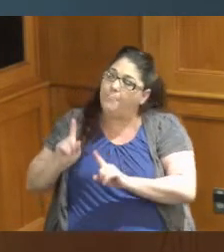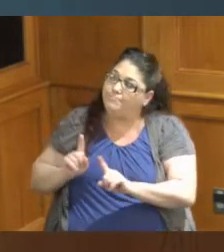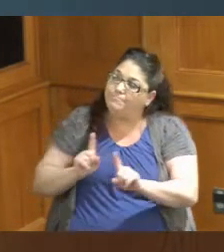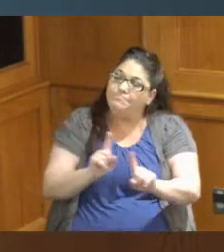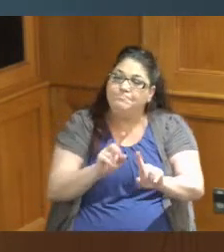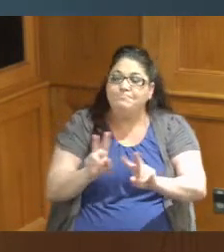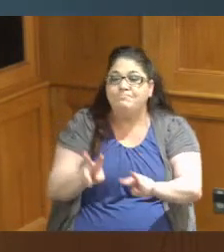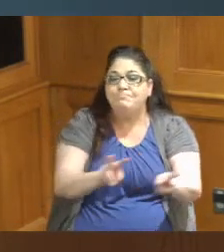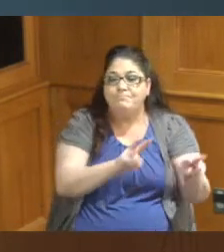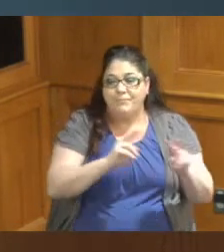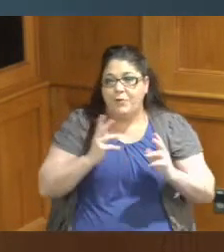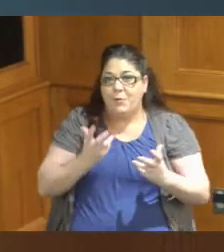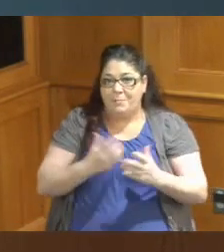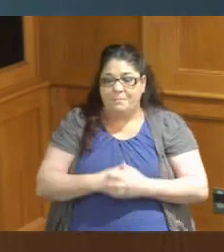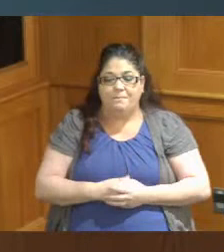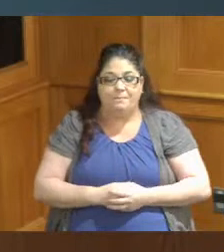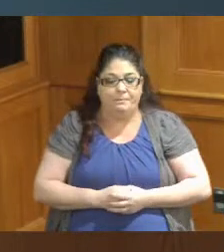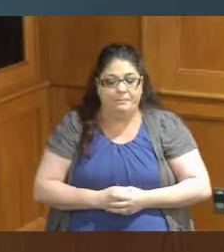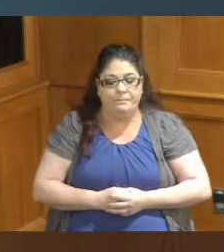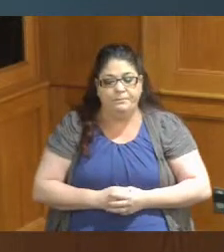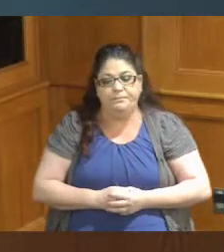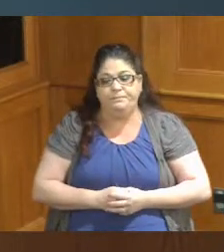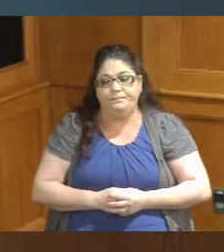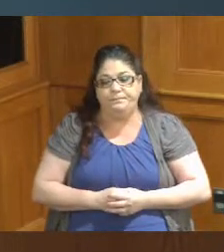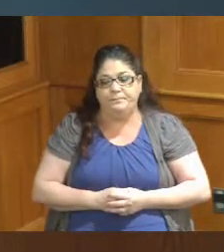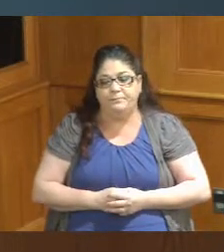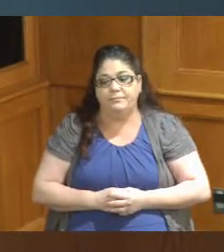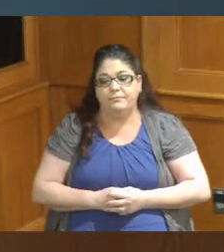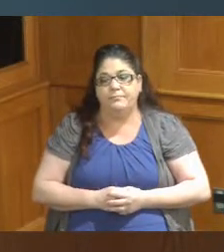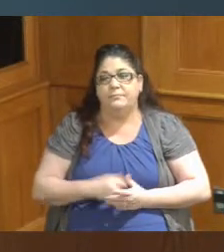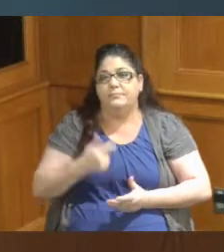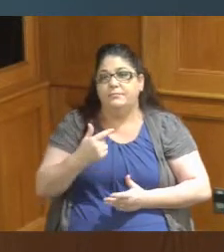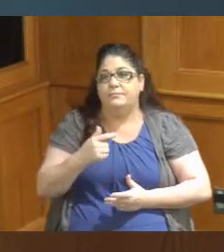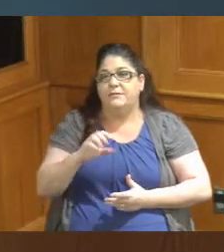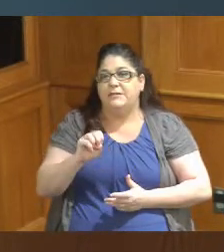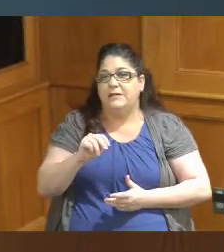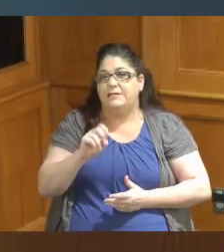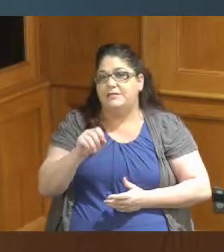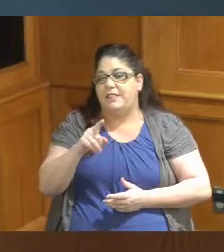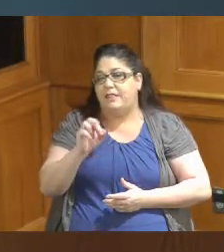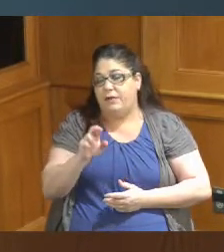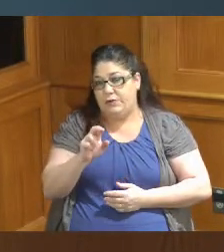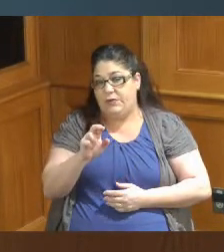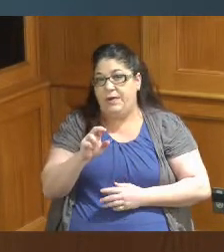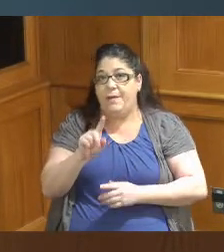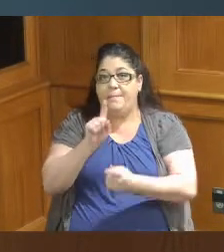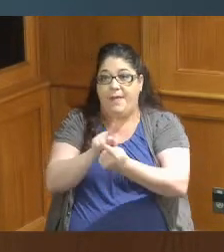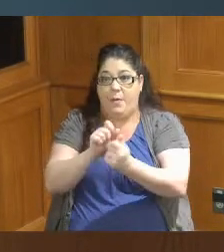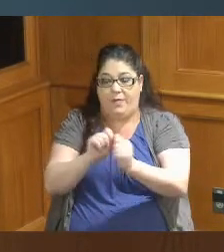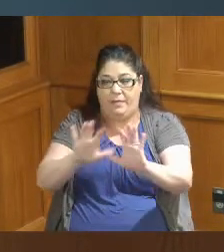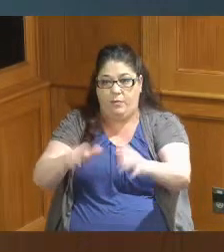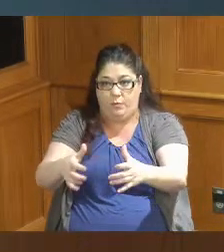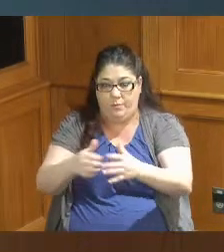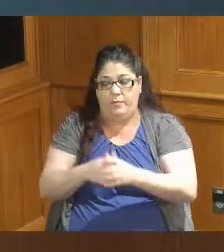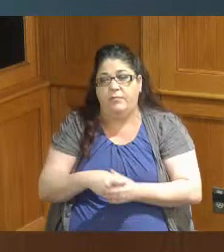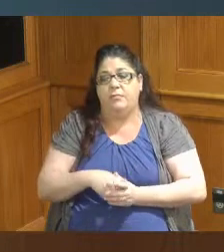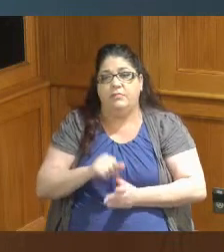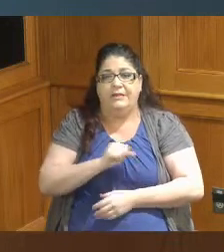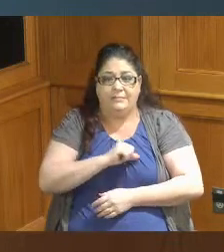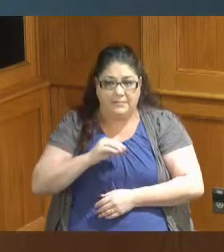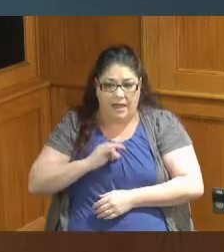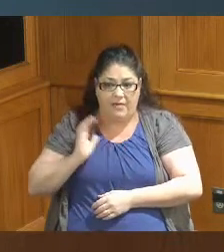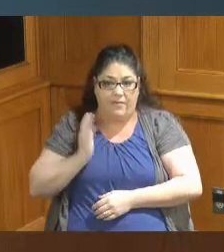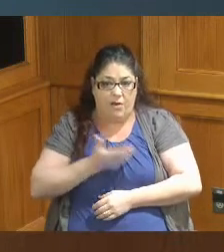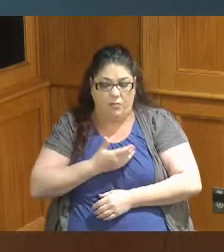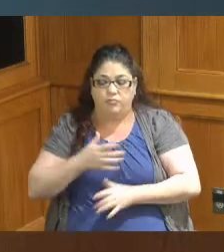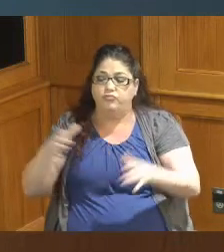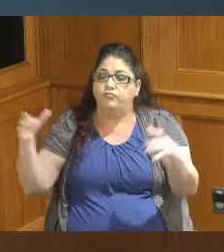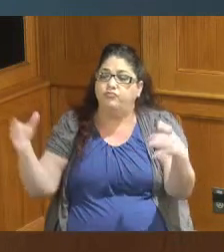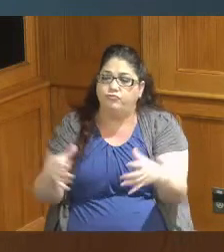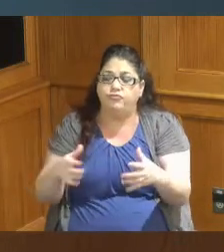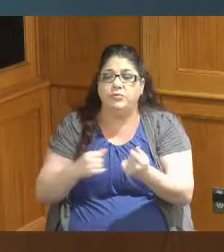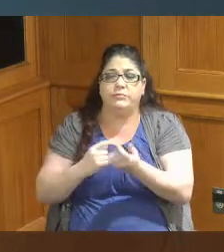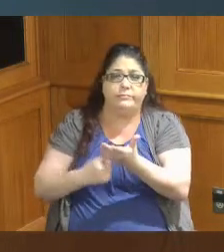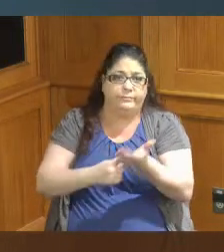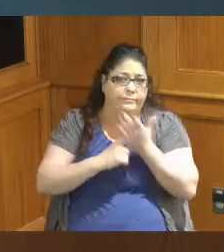and then I did also meet with Gensler and and our staff and wanted to just make sure that our for